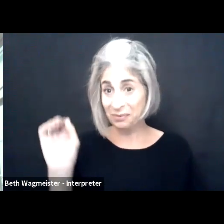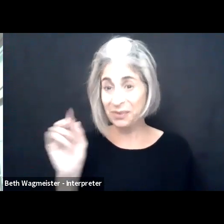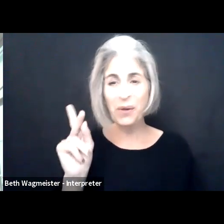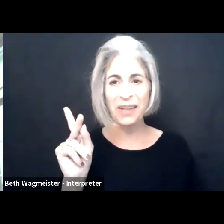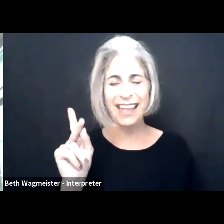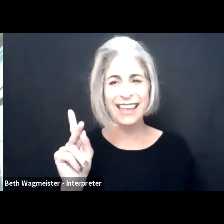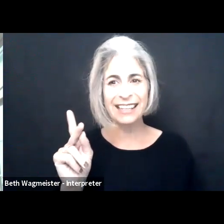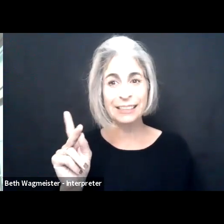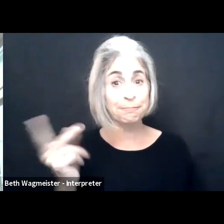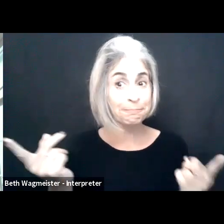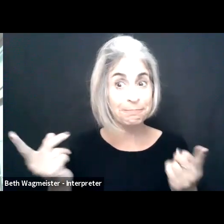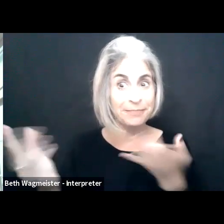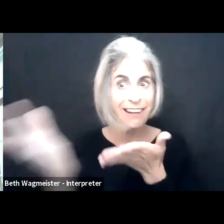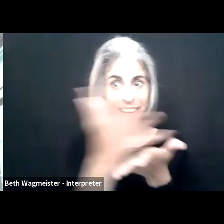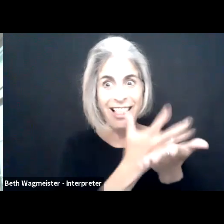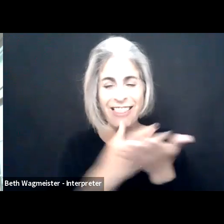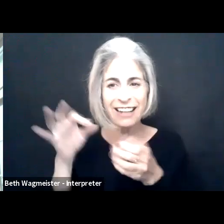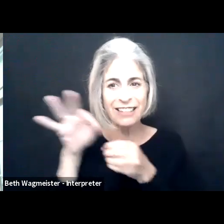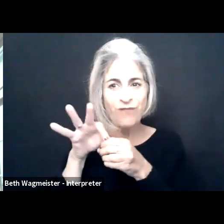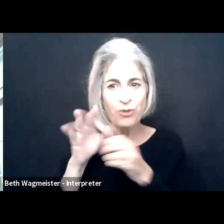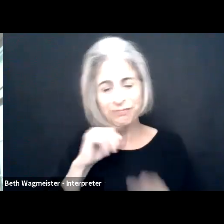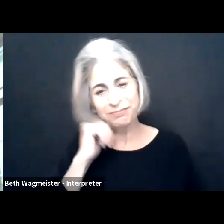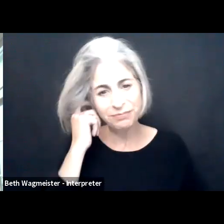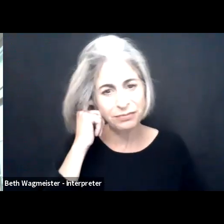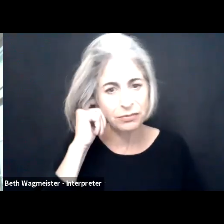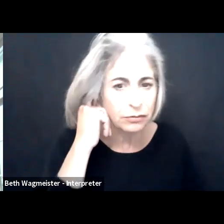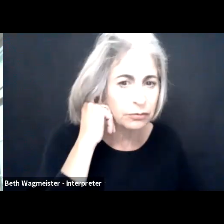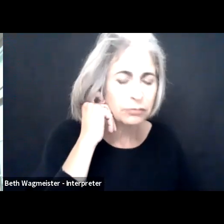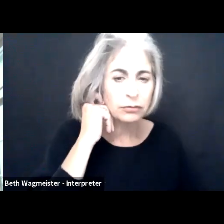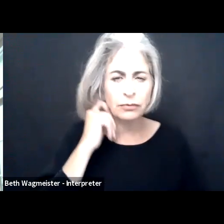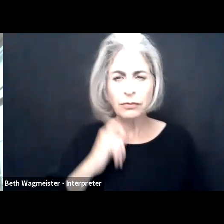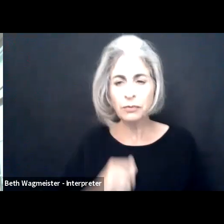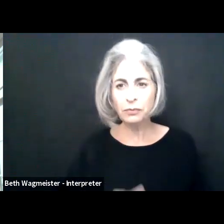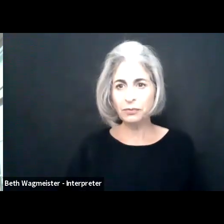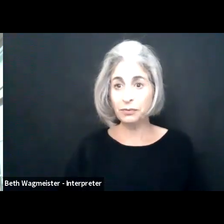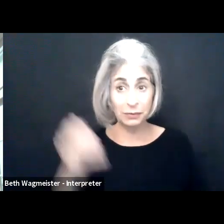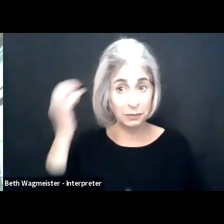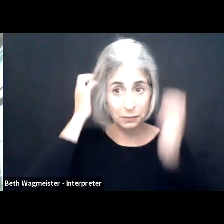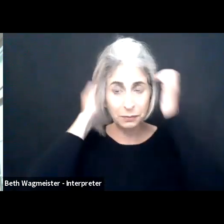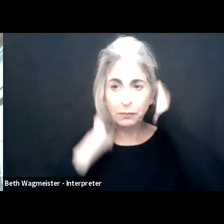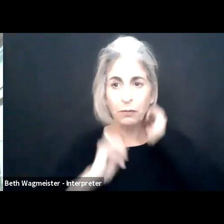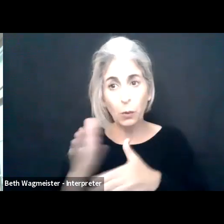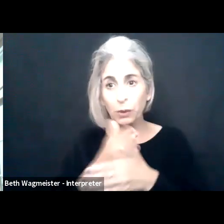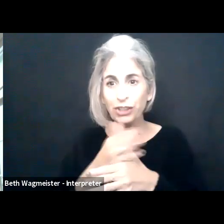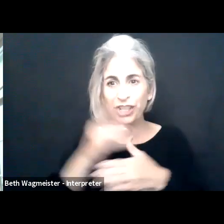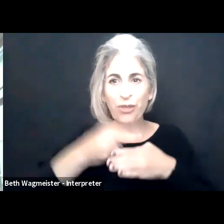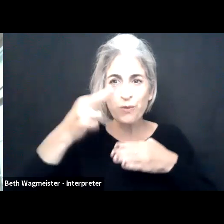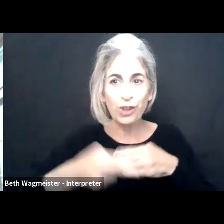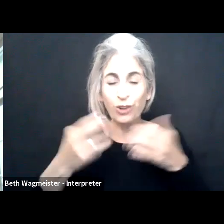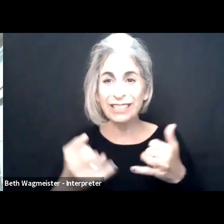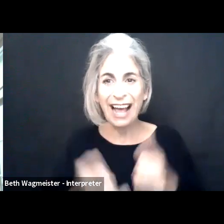Okay. It's coming in.